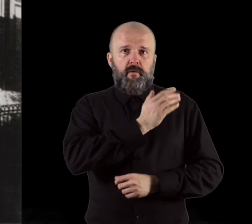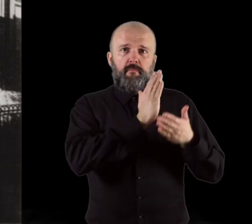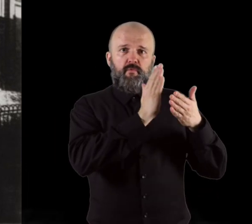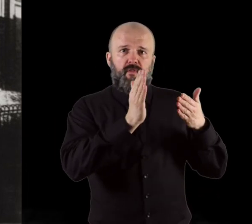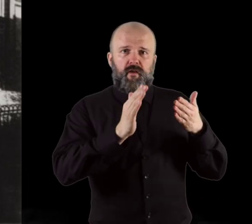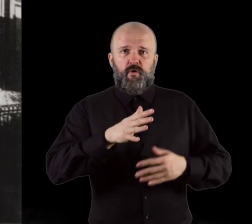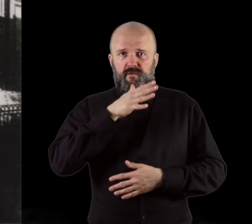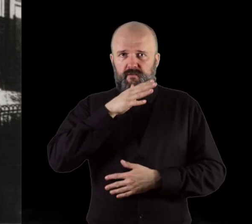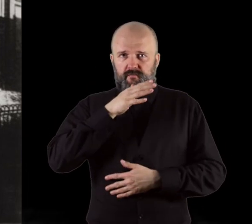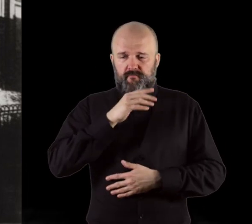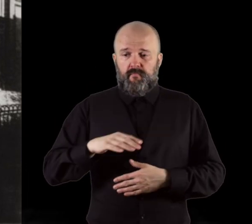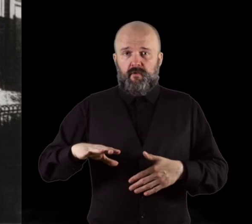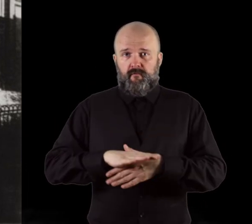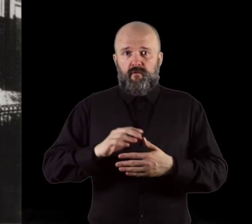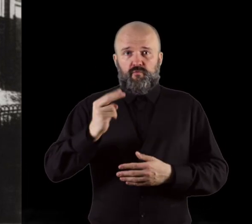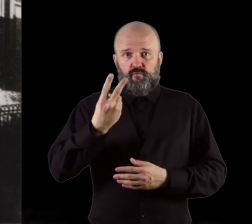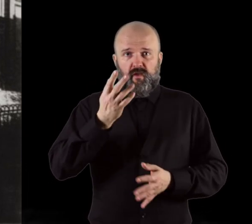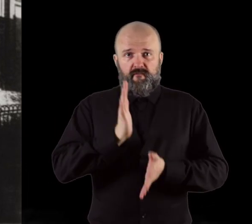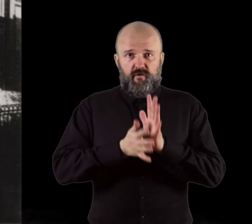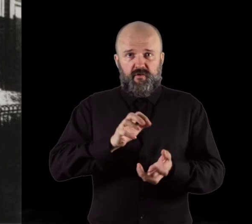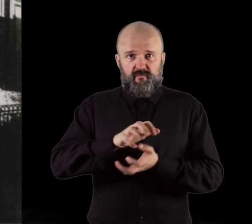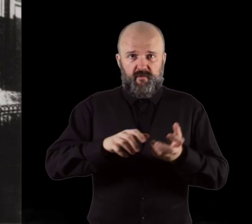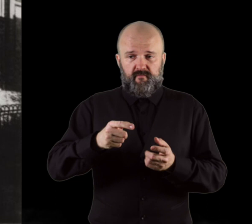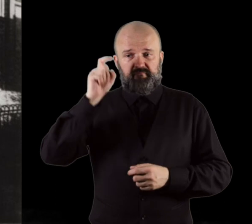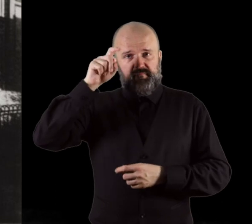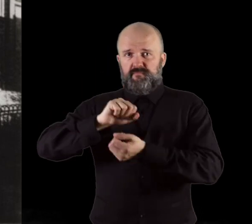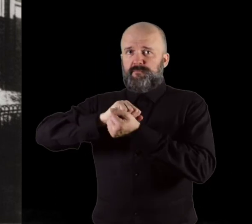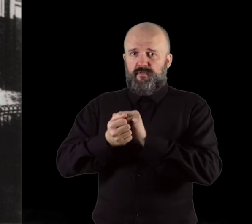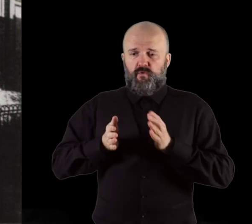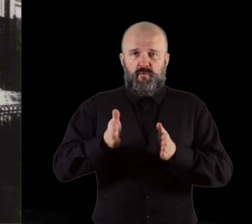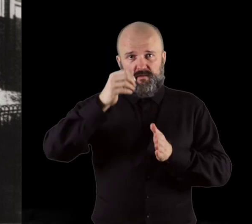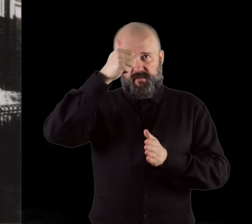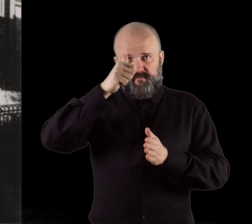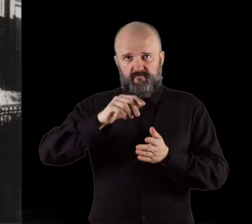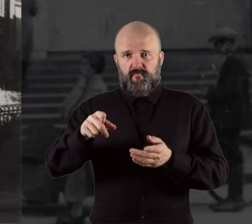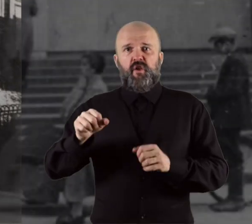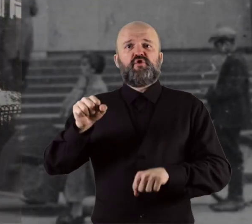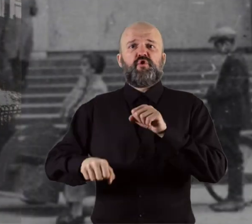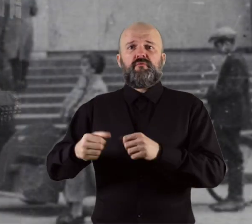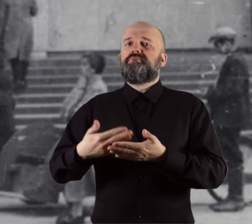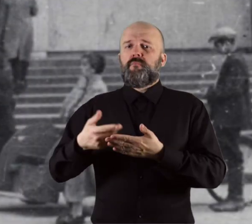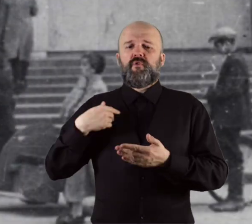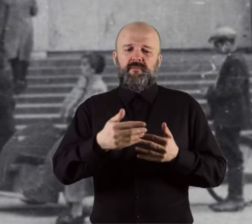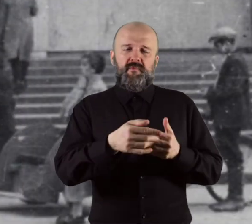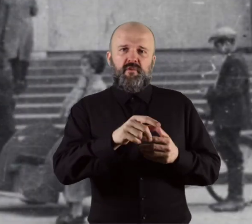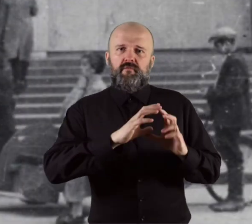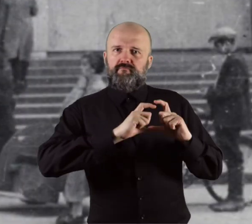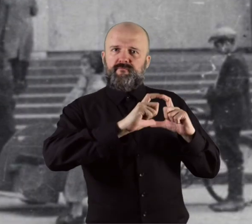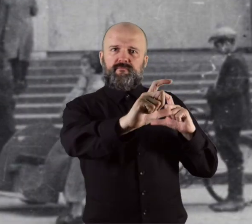When World War II broke out, the Germans changed the name of the street to Sądowa Street due to the presence of the magnificent Courts building.